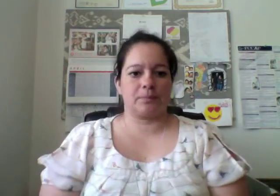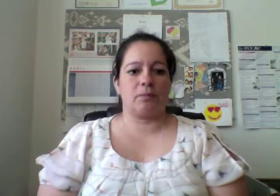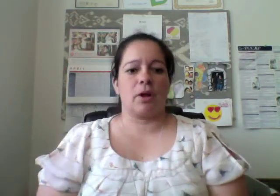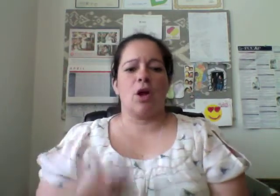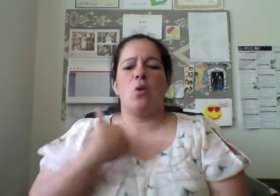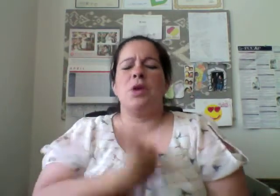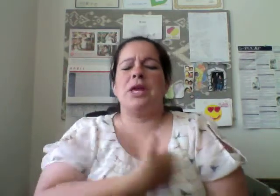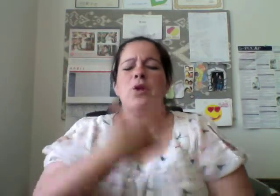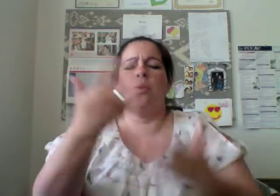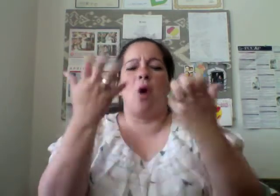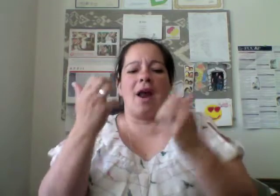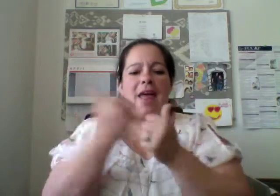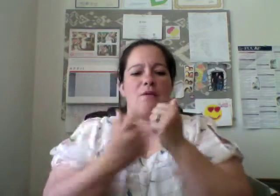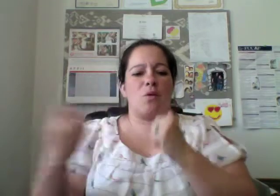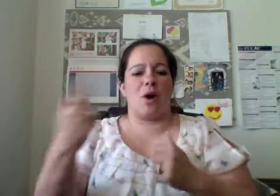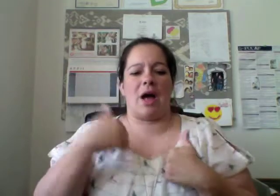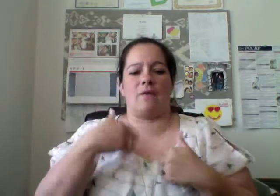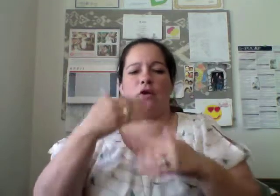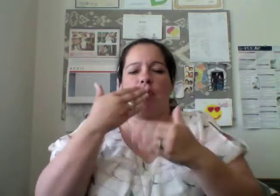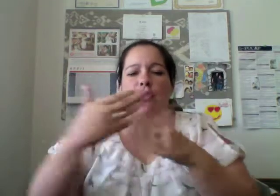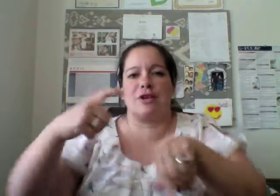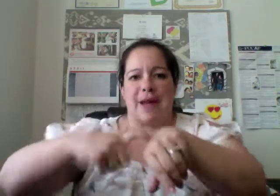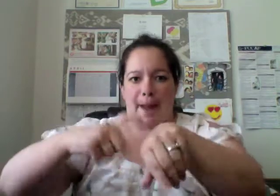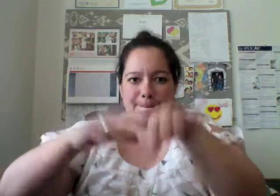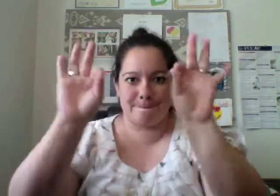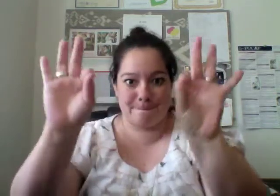We want everyone to have a good time!